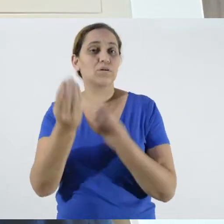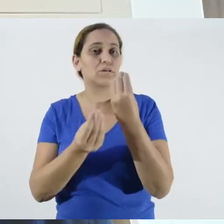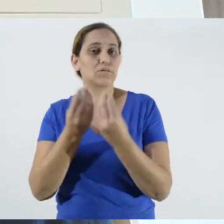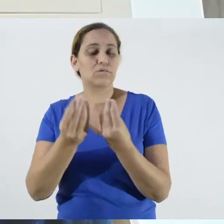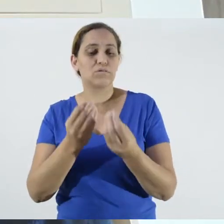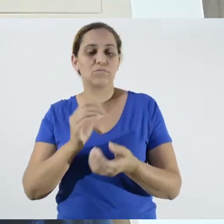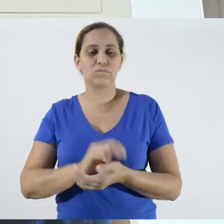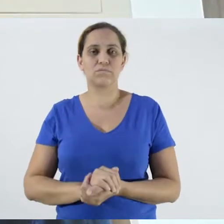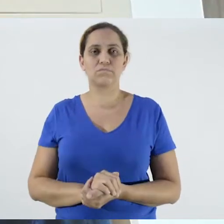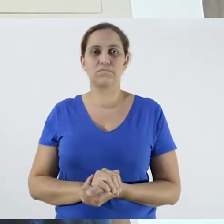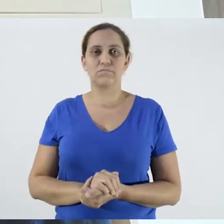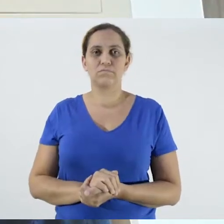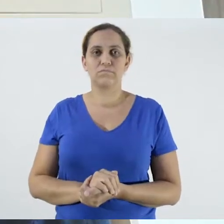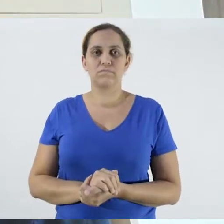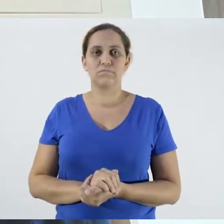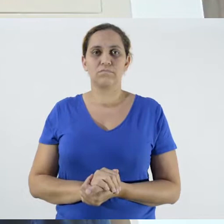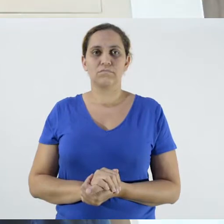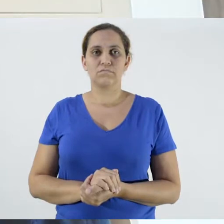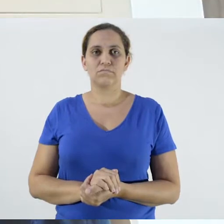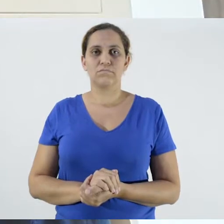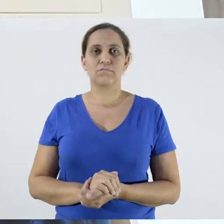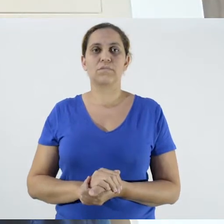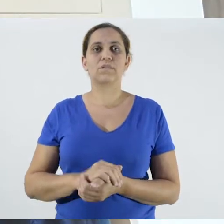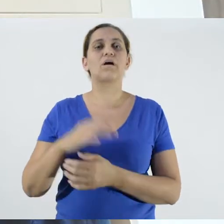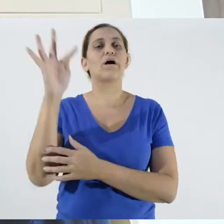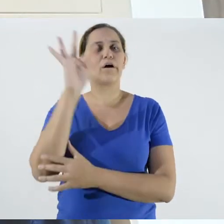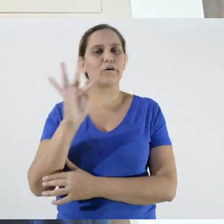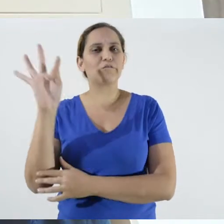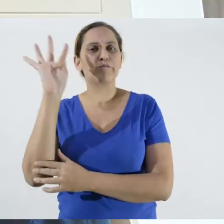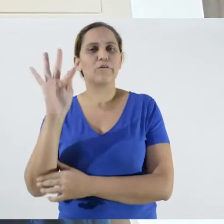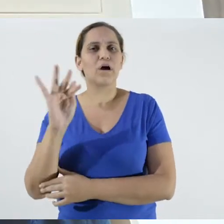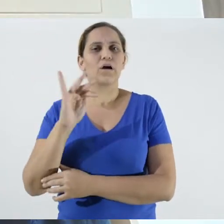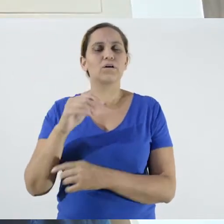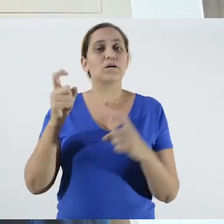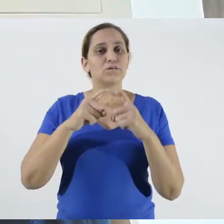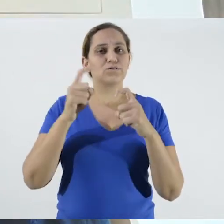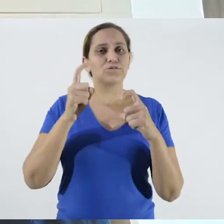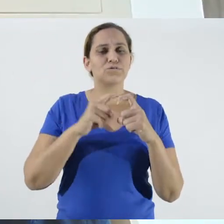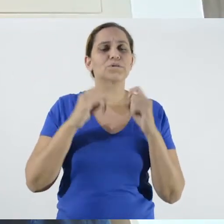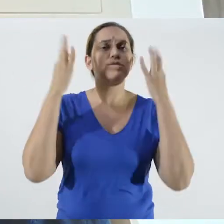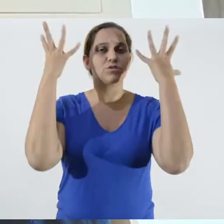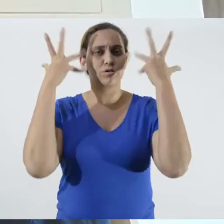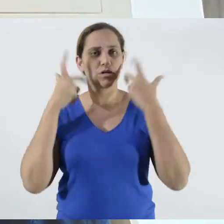"The School of Veterinary Medicine and Zootechnics of the University of São Paulo